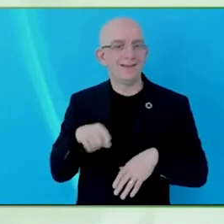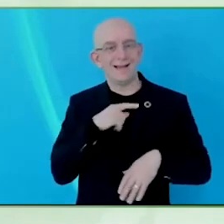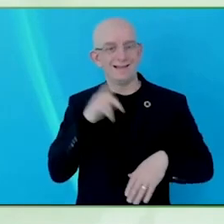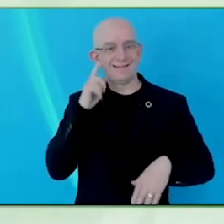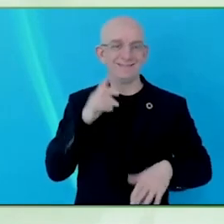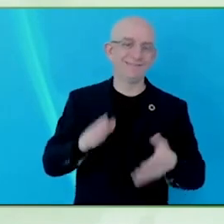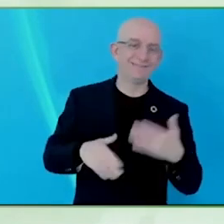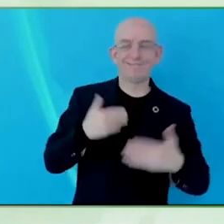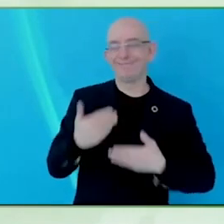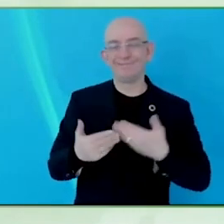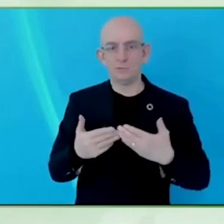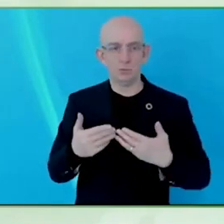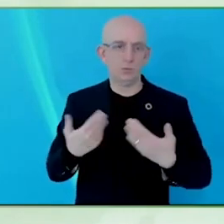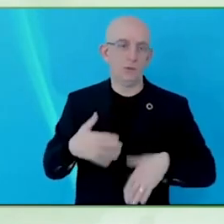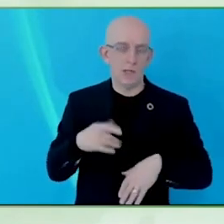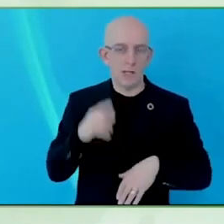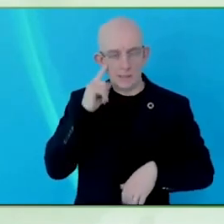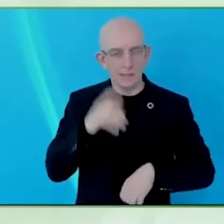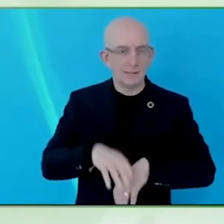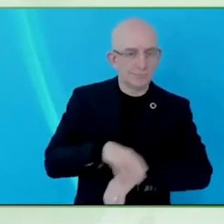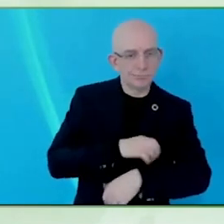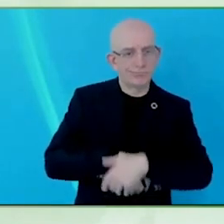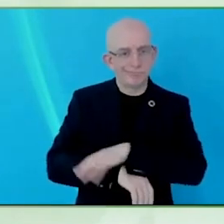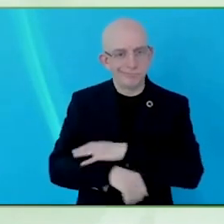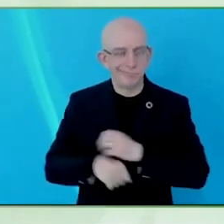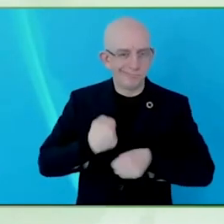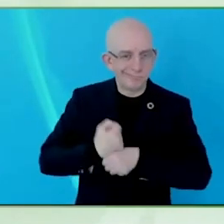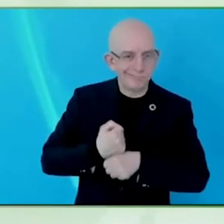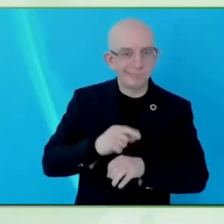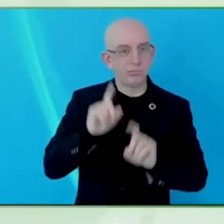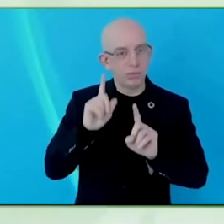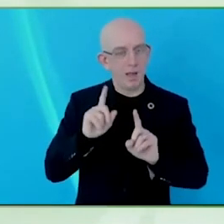once you launch the product or the service for you I feel for the rest